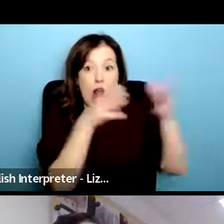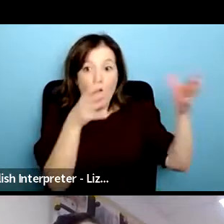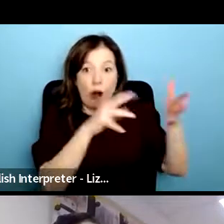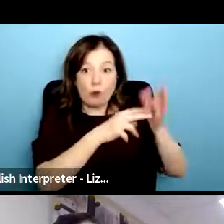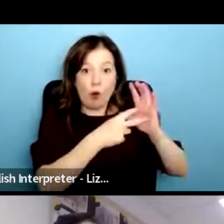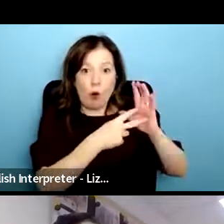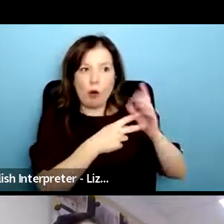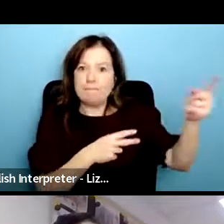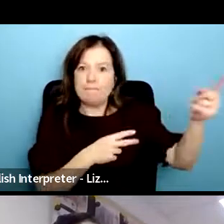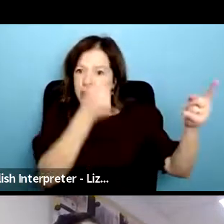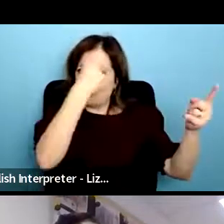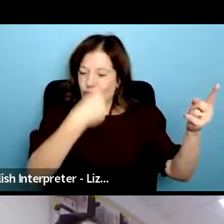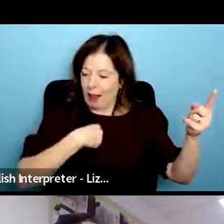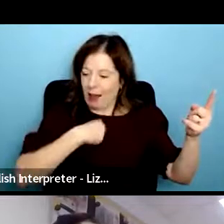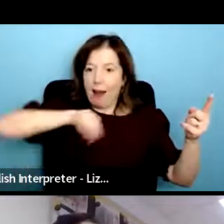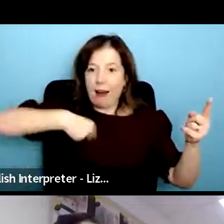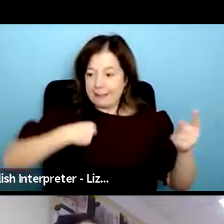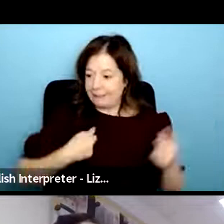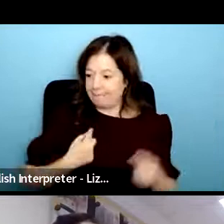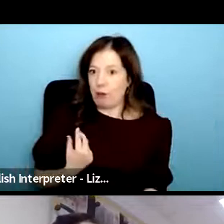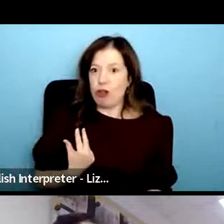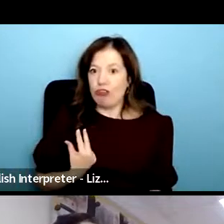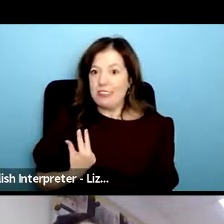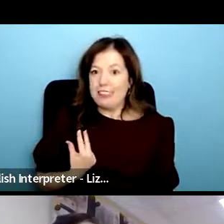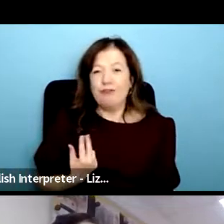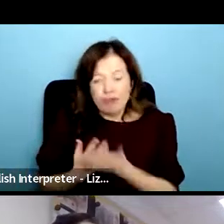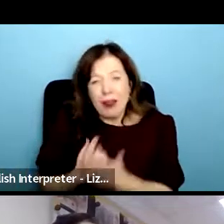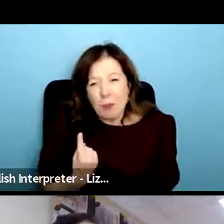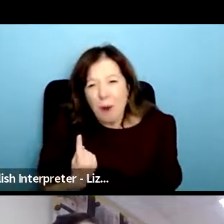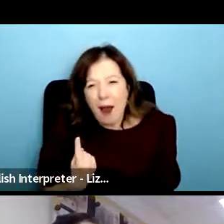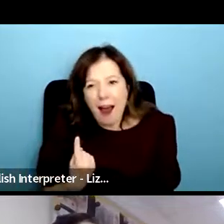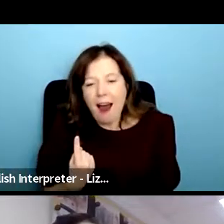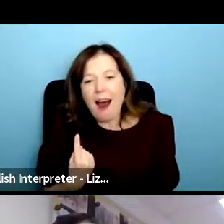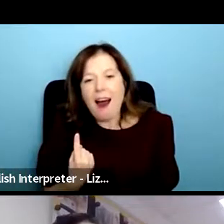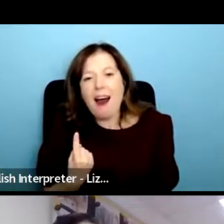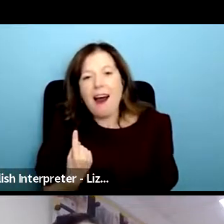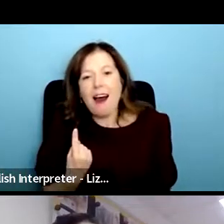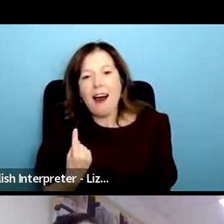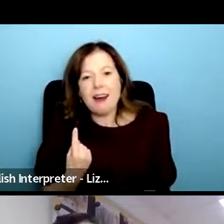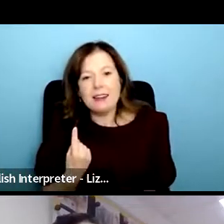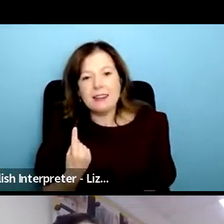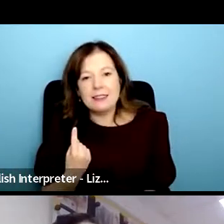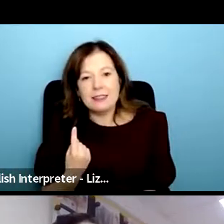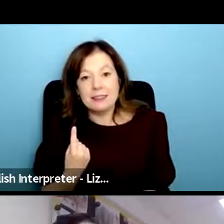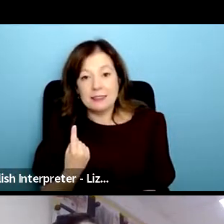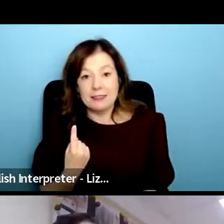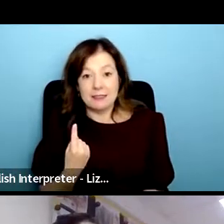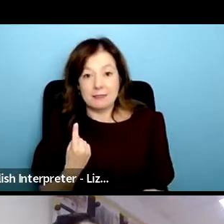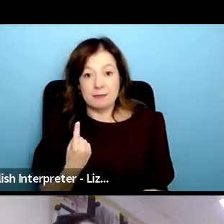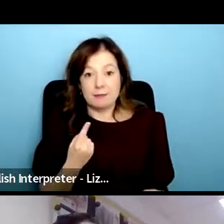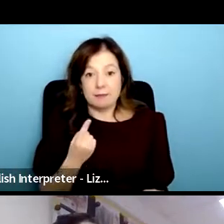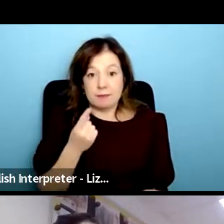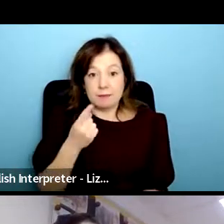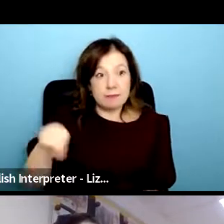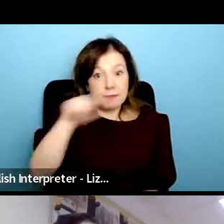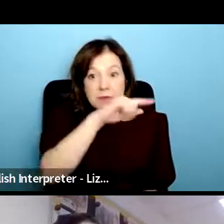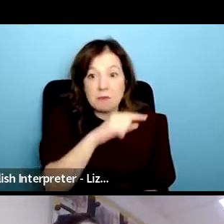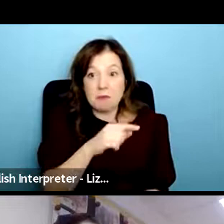or forgotten sometimes um it's we find that we can get the money for uh say funding to run a